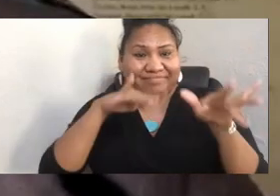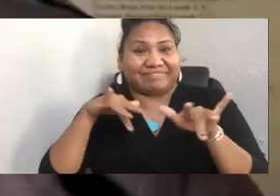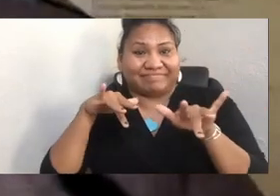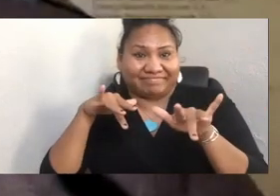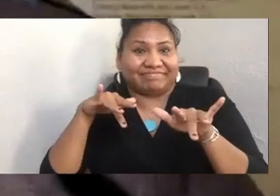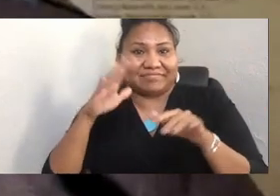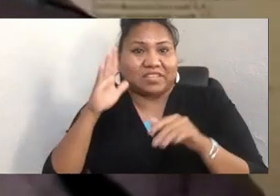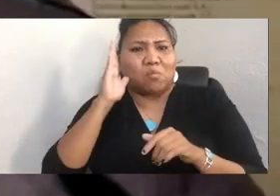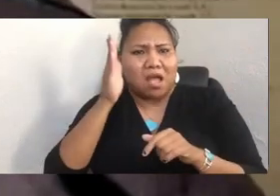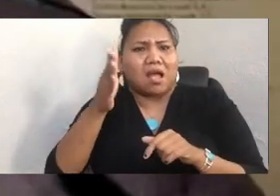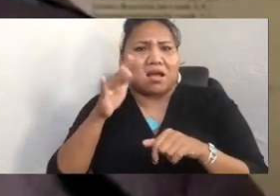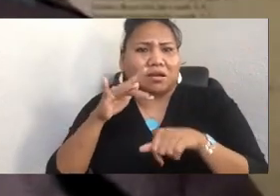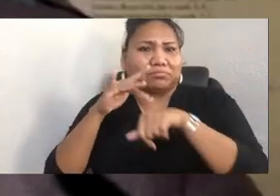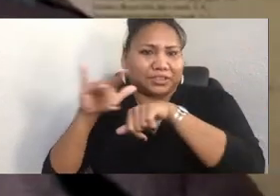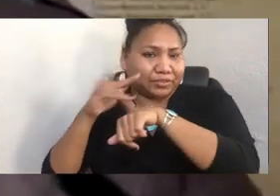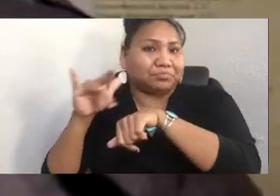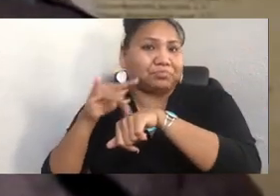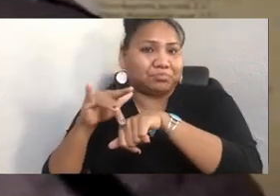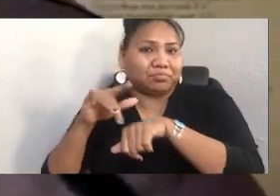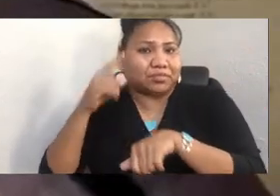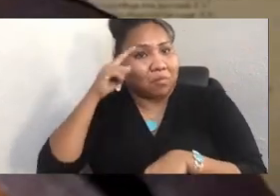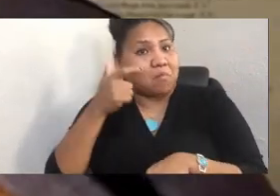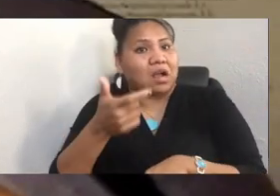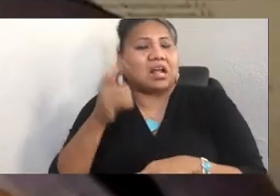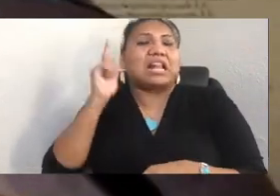And I hope that folks who are on the broadcast now